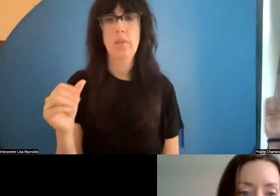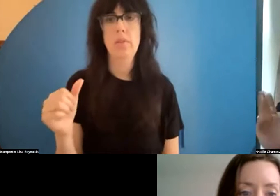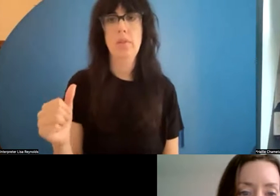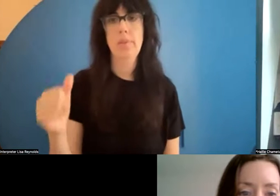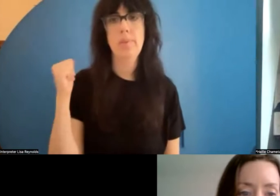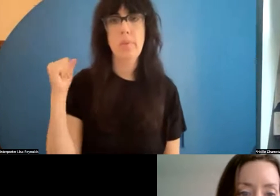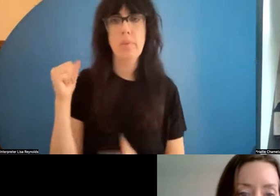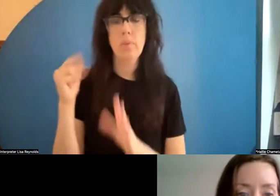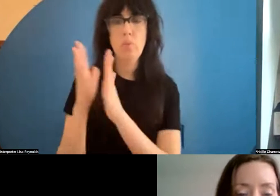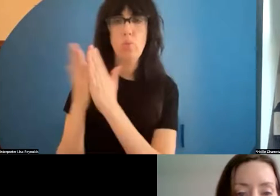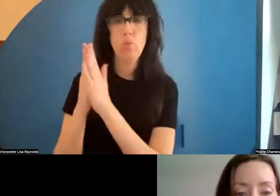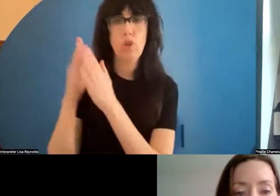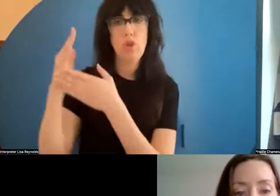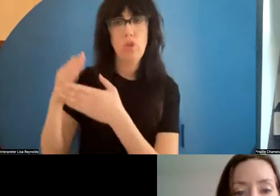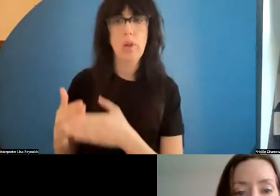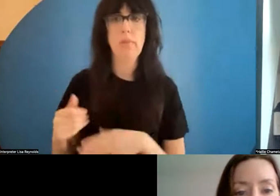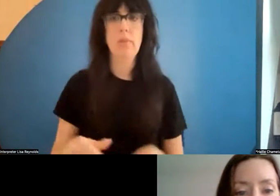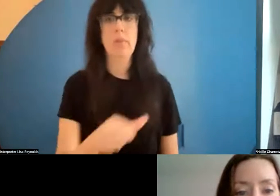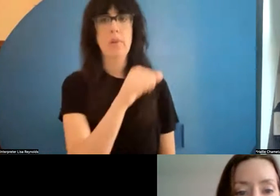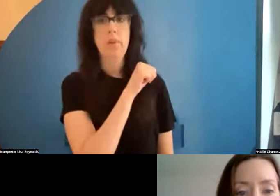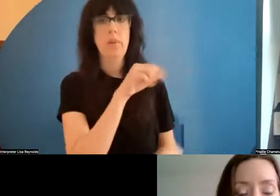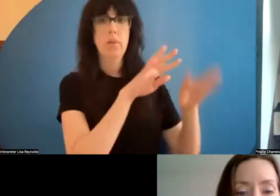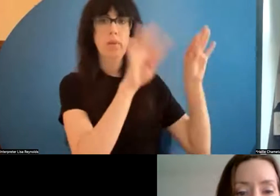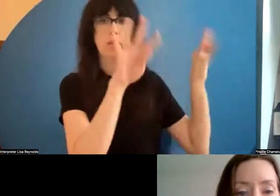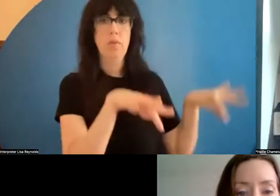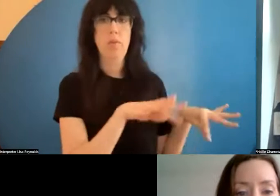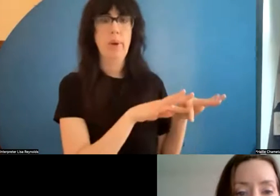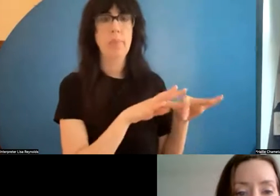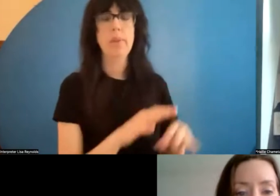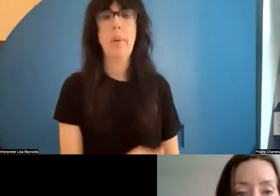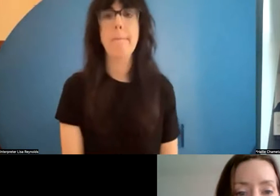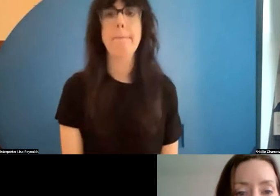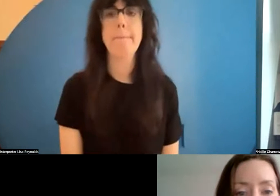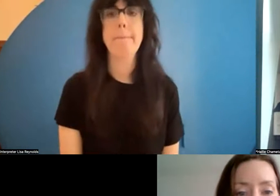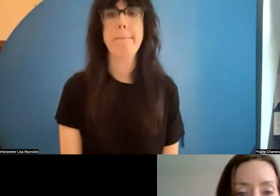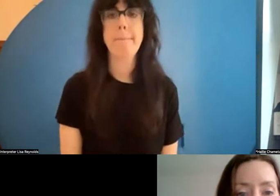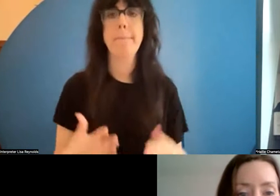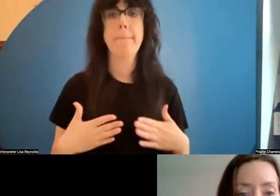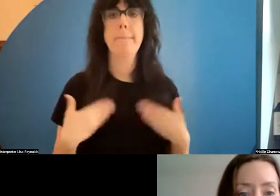s and shelves and over the other some frames and things on the wall. Very happy to be here today